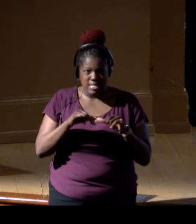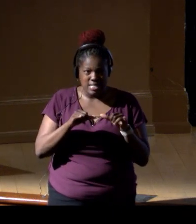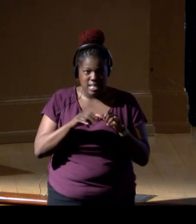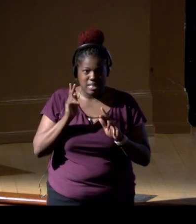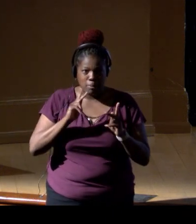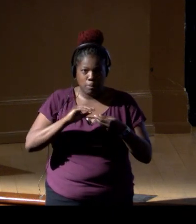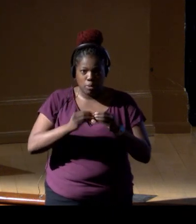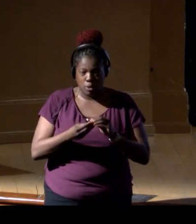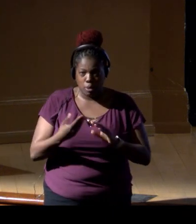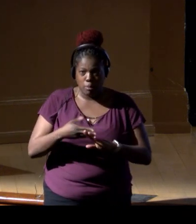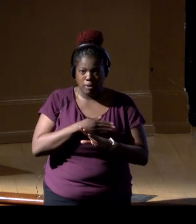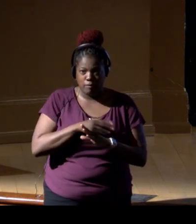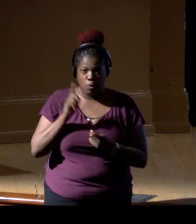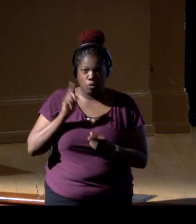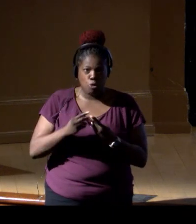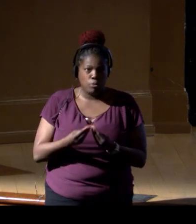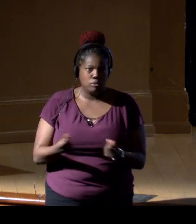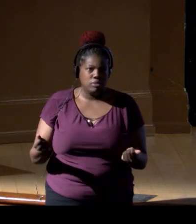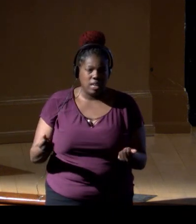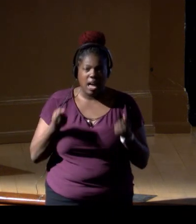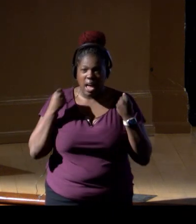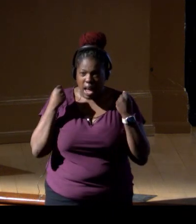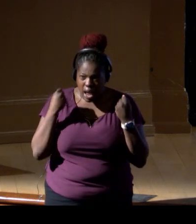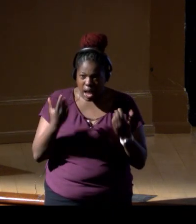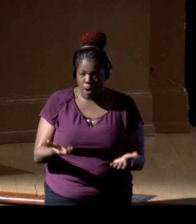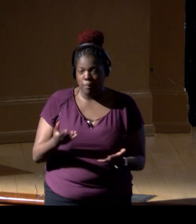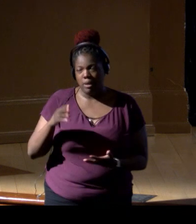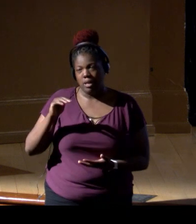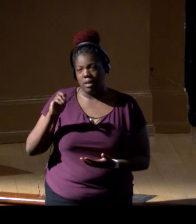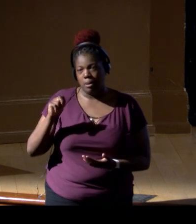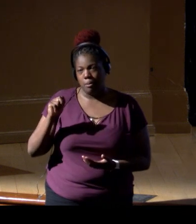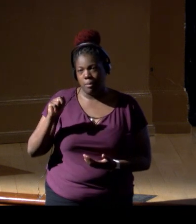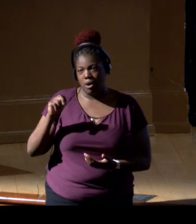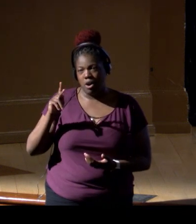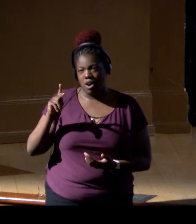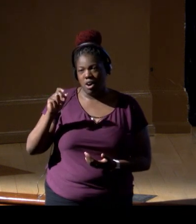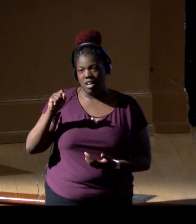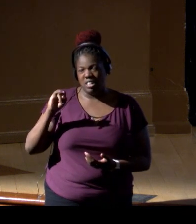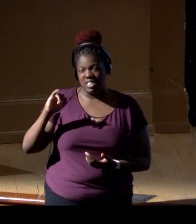before it went extinct, right? How many monk seals could have the Caribbean supported?